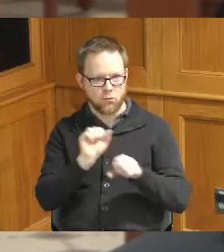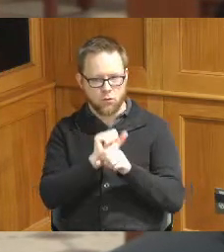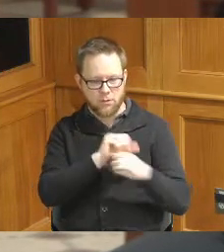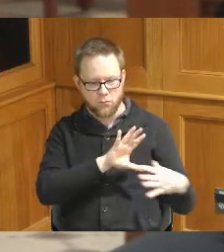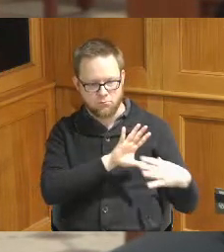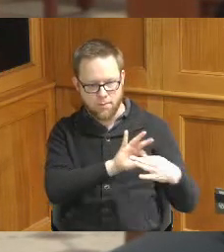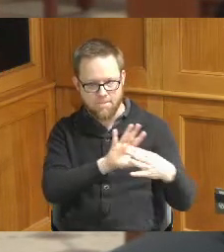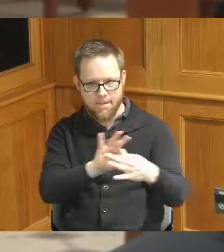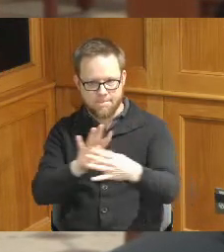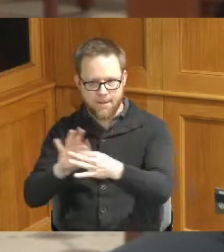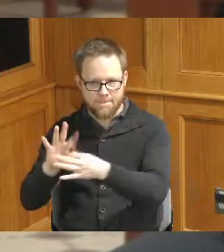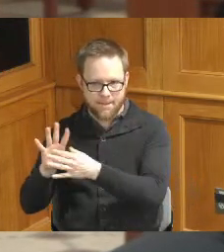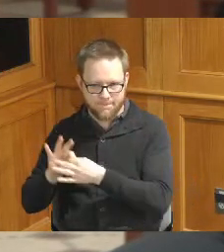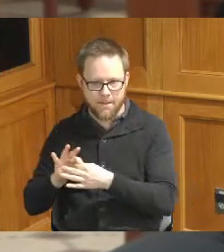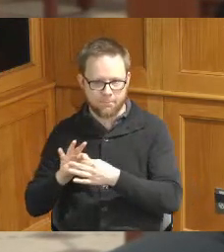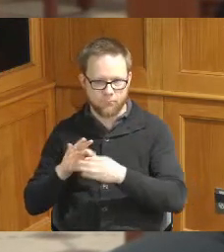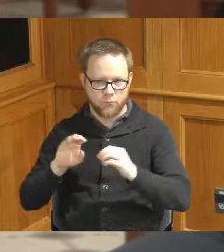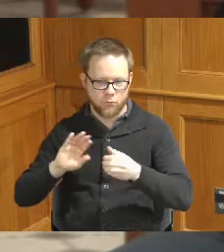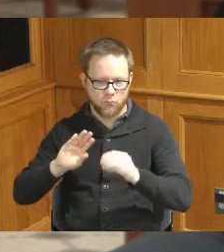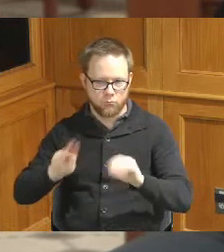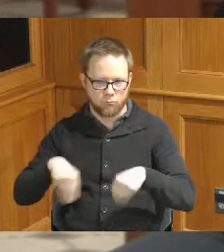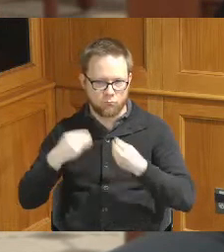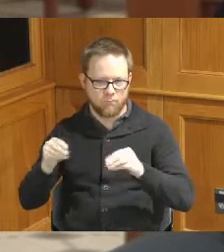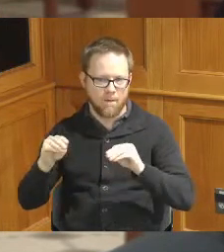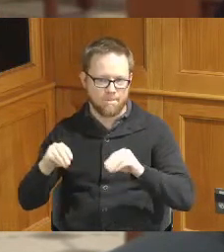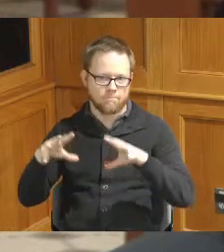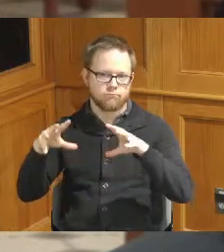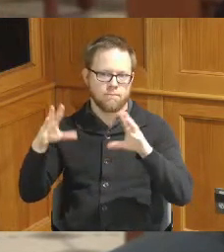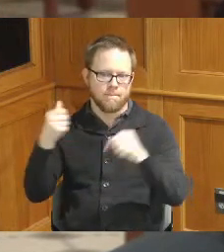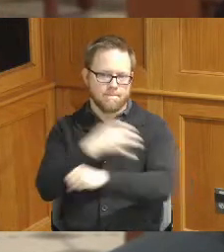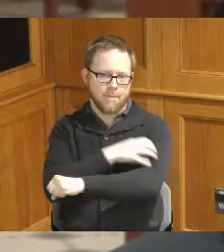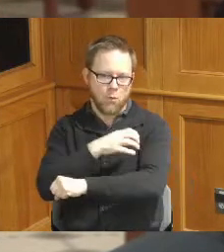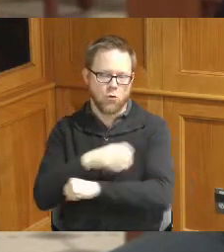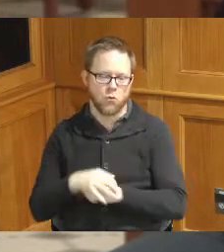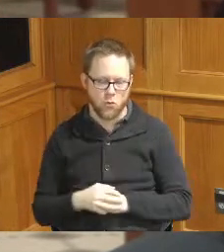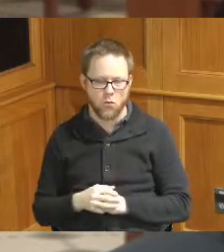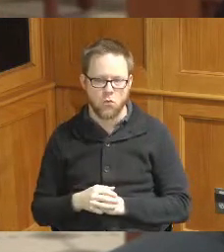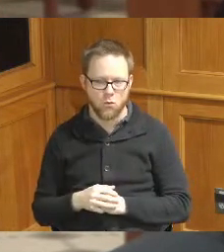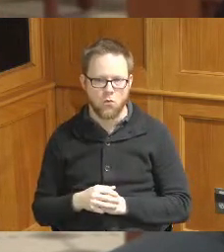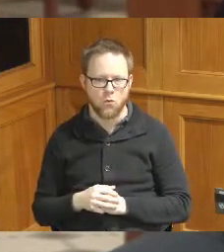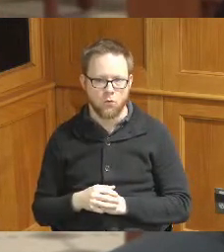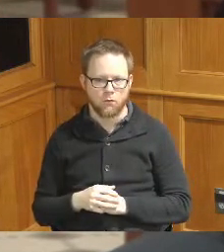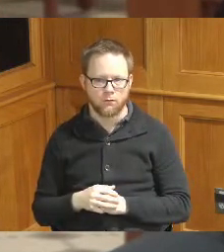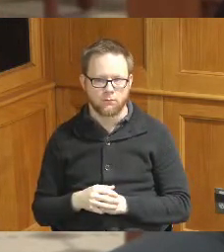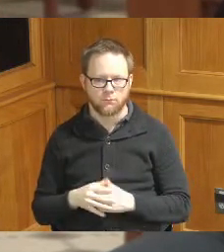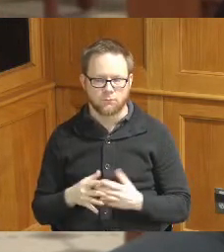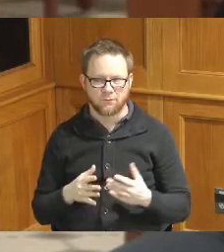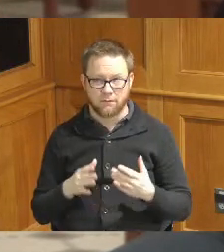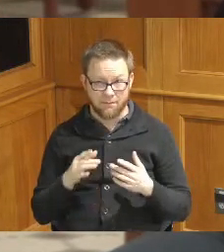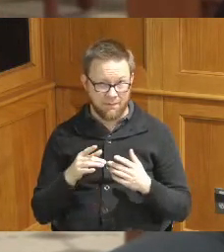generators to our substation to provide power to the plant I took you know nearly another 24 hours